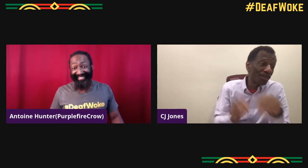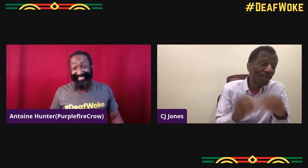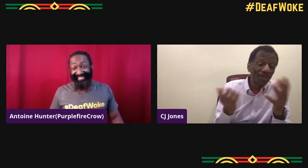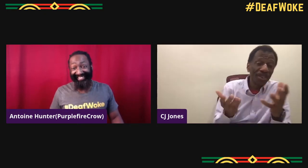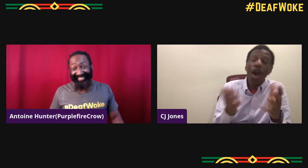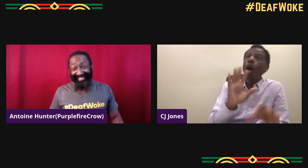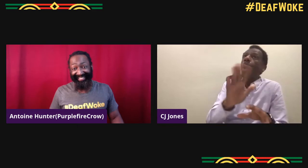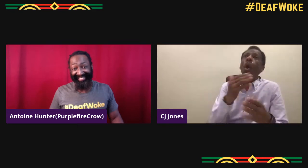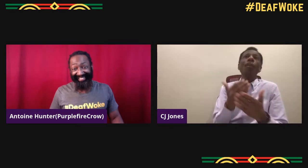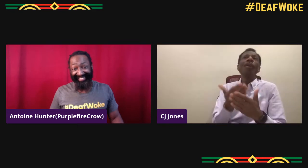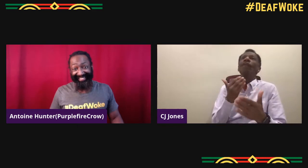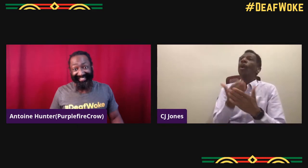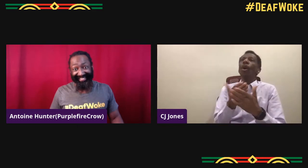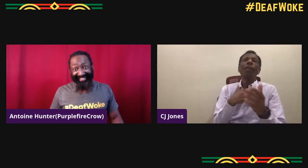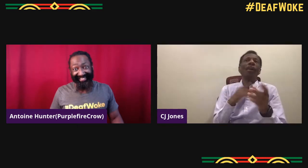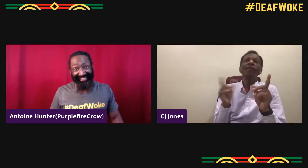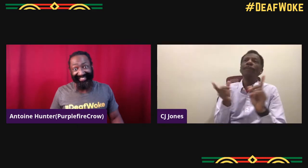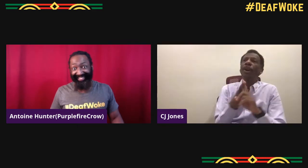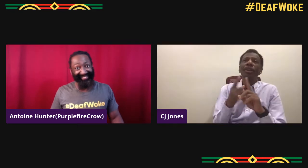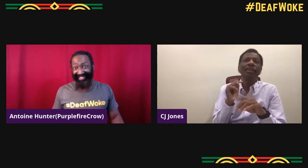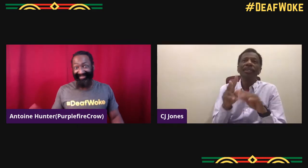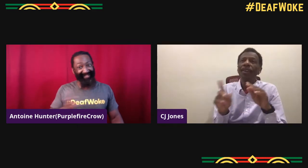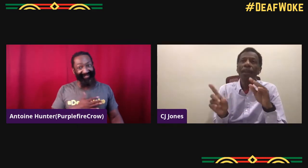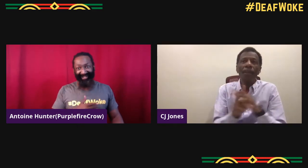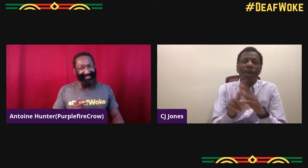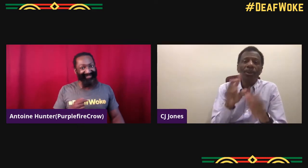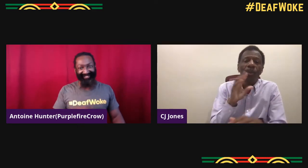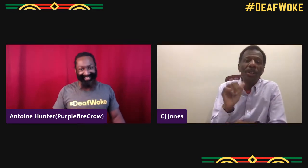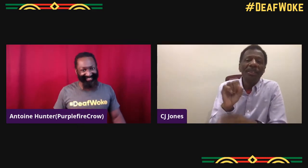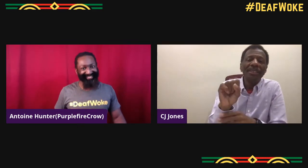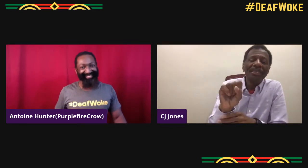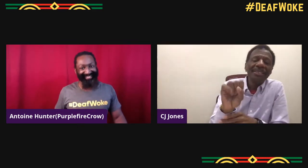So my first TV, oh, actually, no, no, no, no, no.